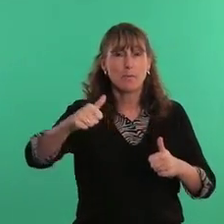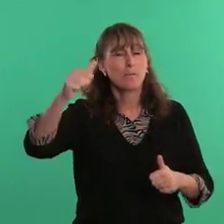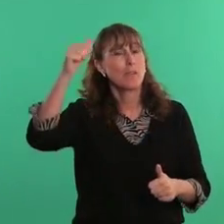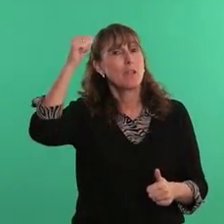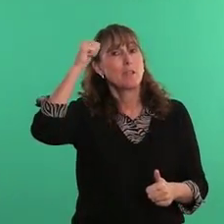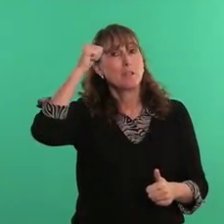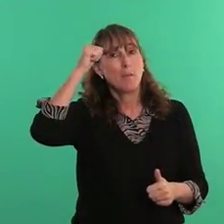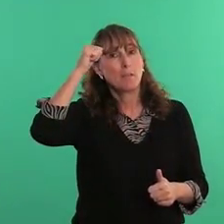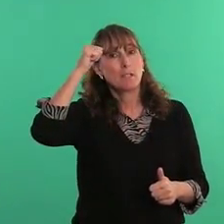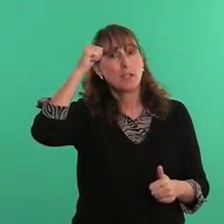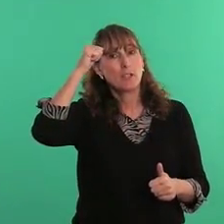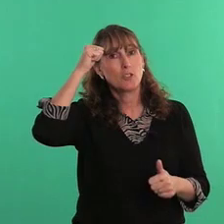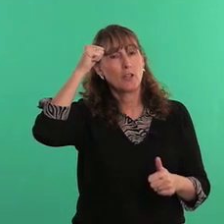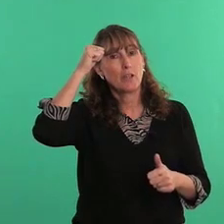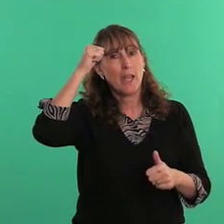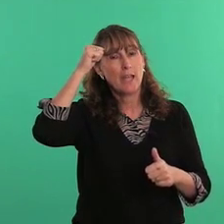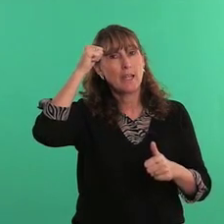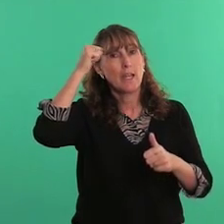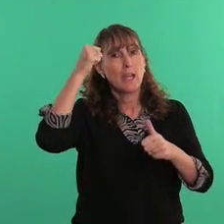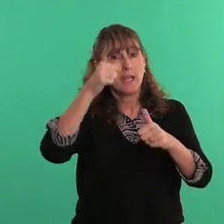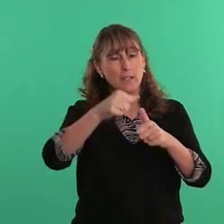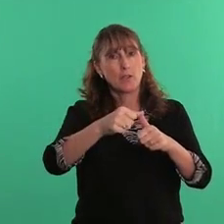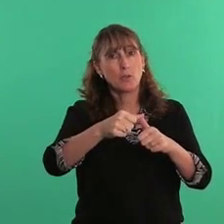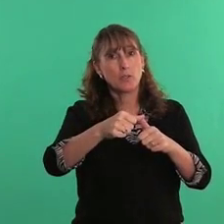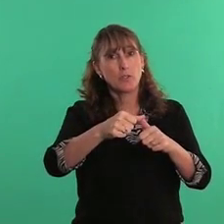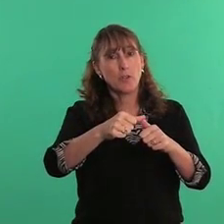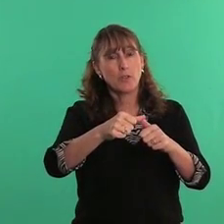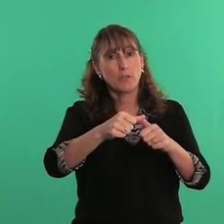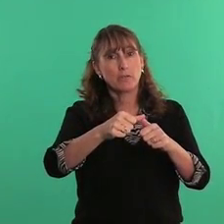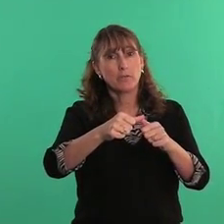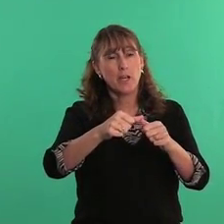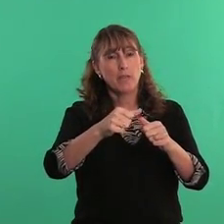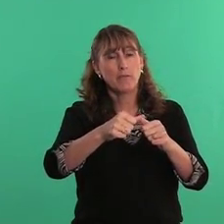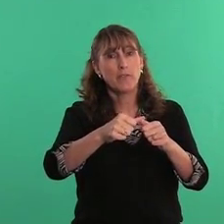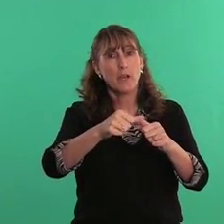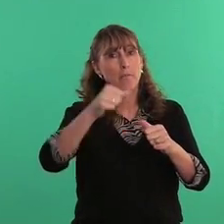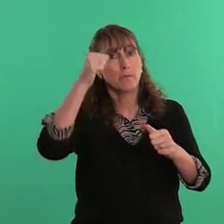dominant touches your head, and goes to your other [um] thumb